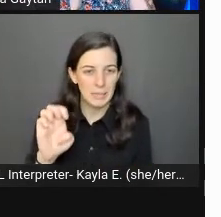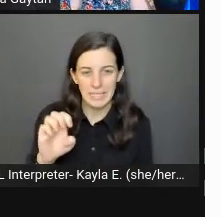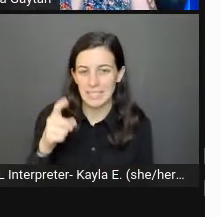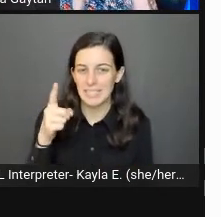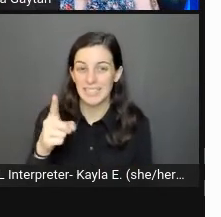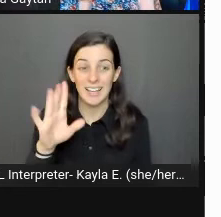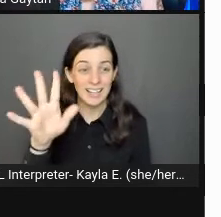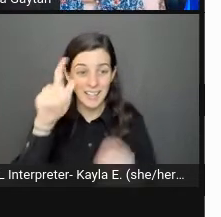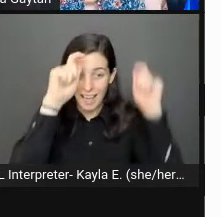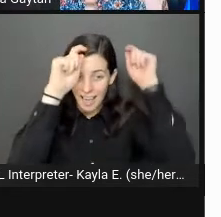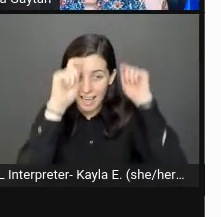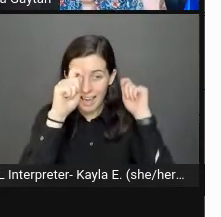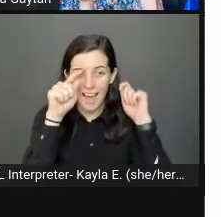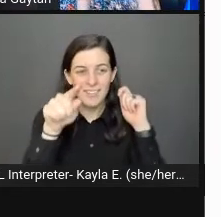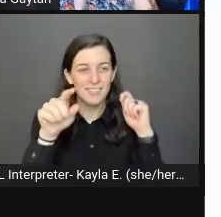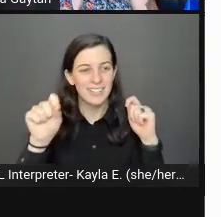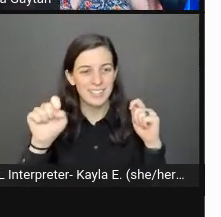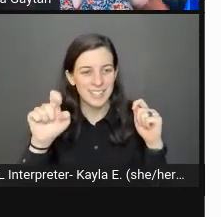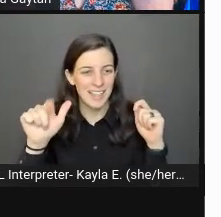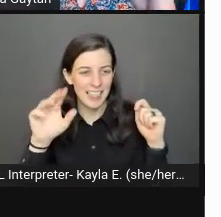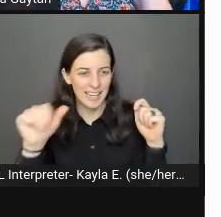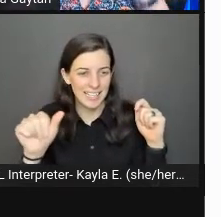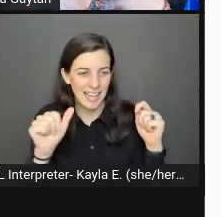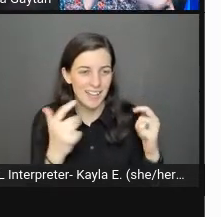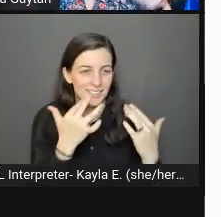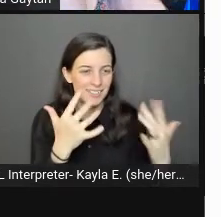I don't know what his shirt says, but he's got all his bling